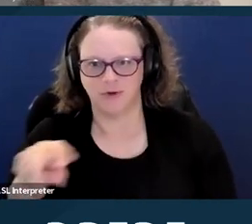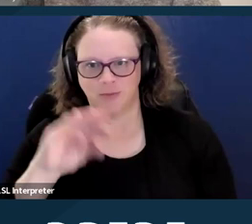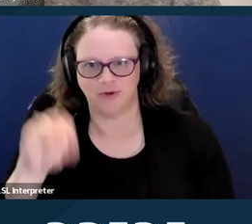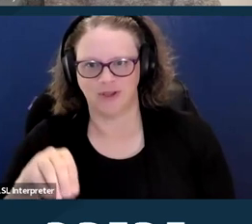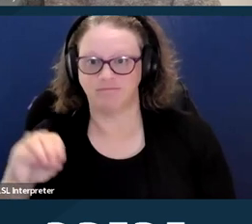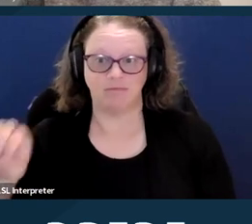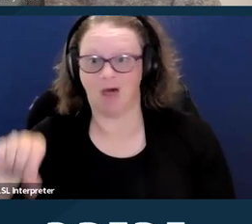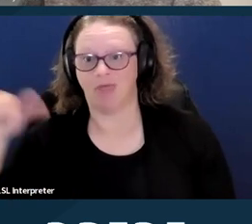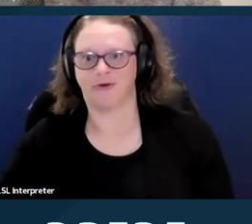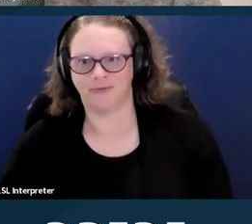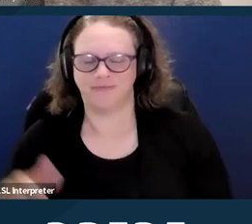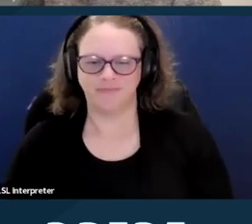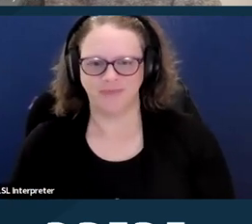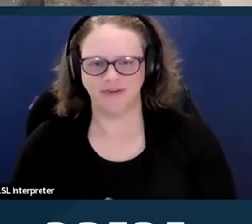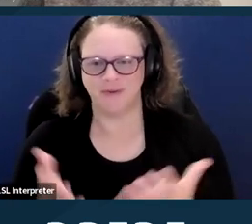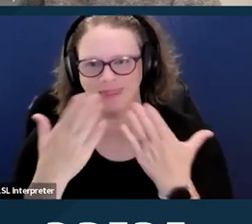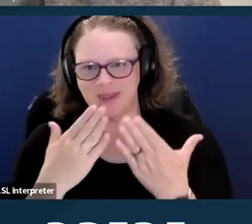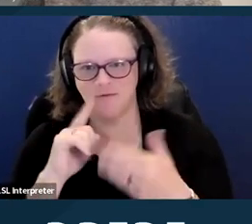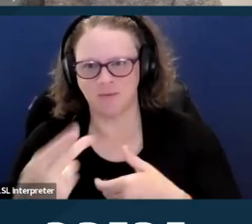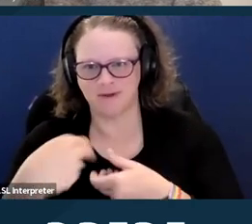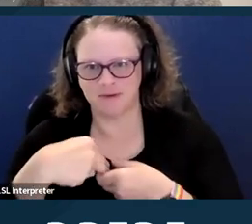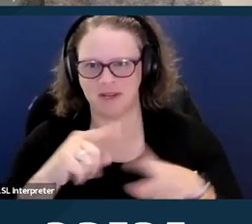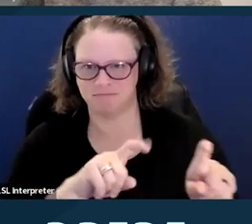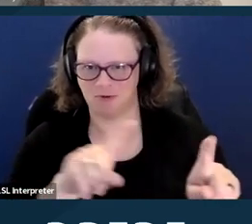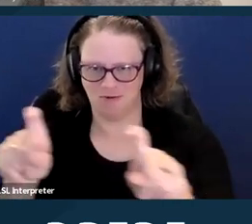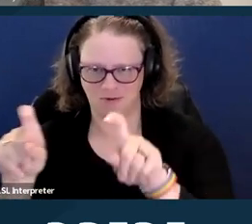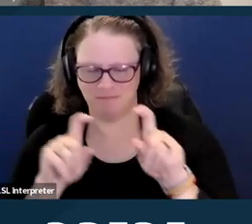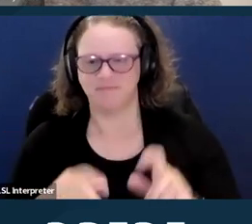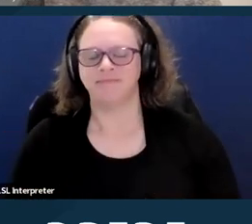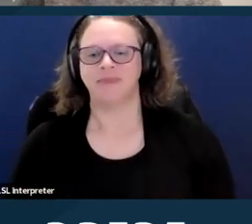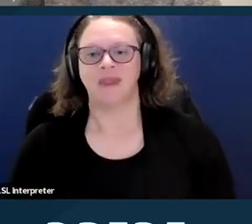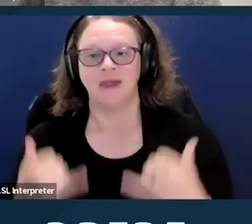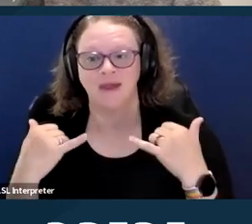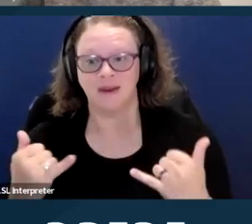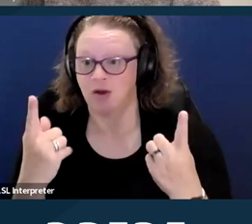So thank you everyone for participating and I will pass it to Amanda